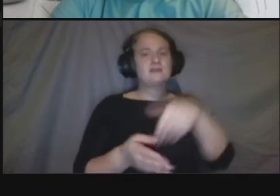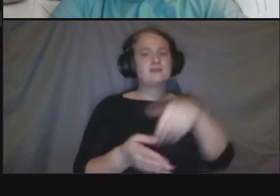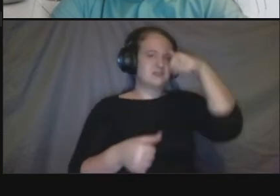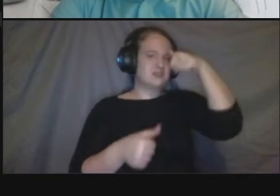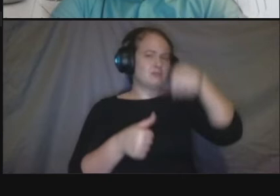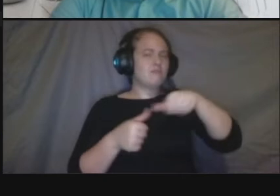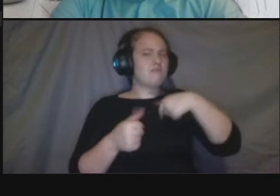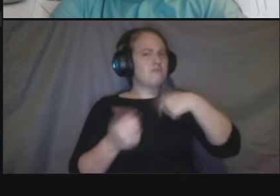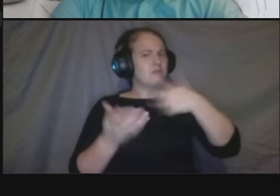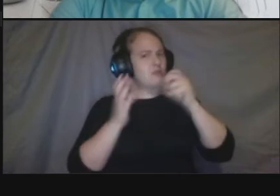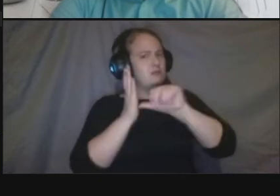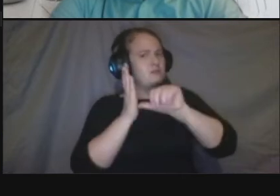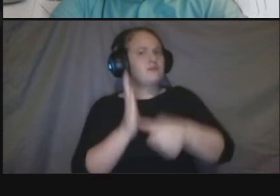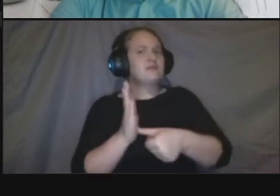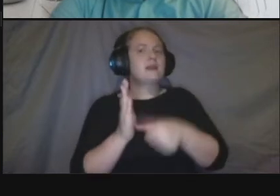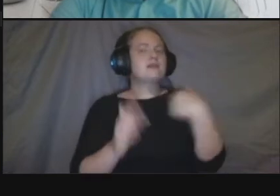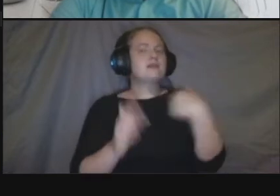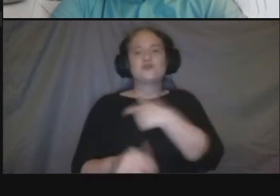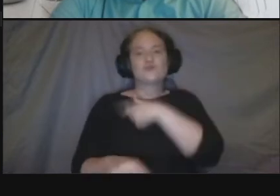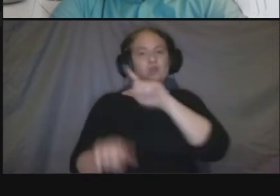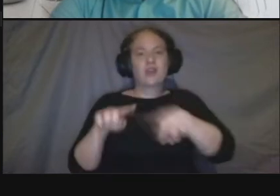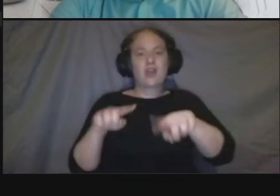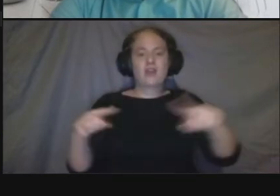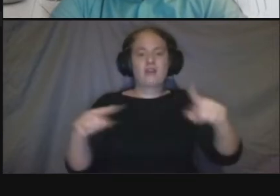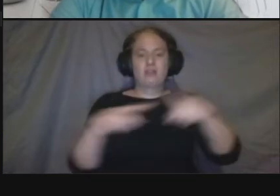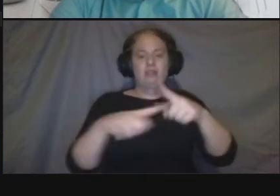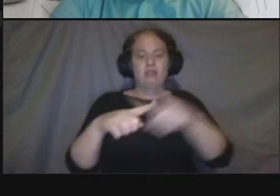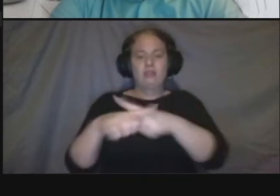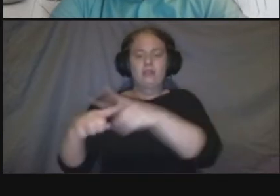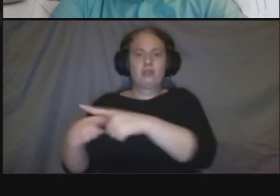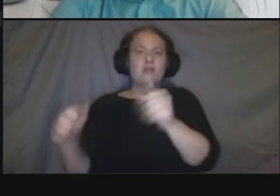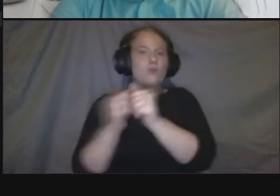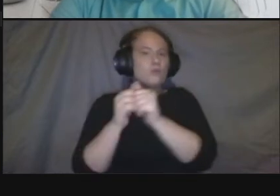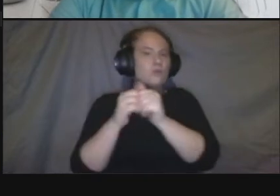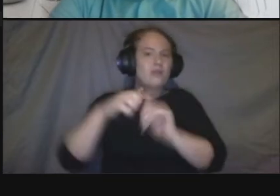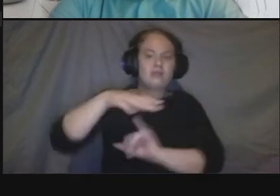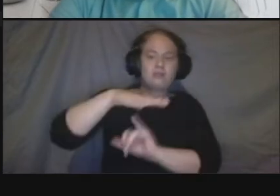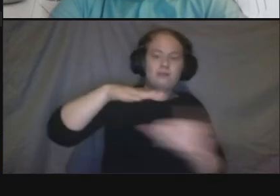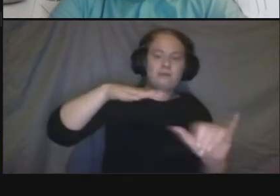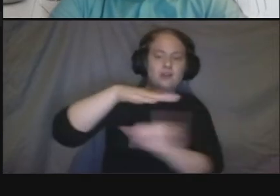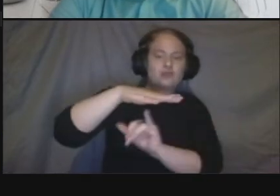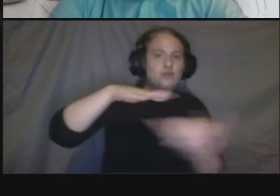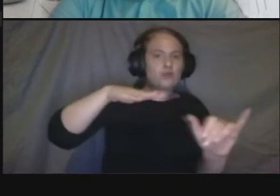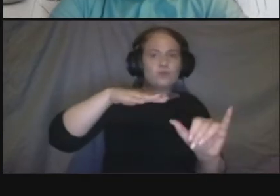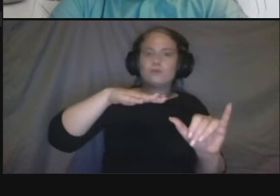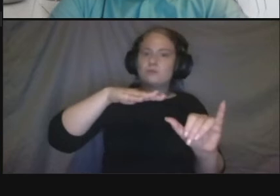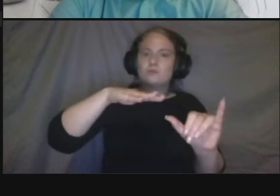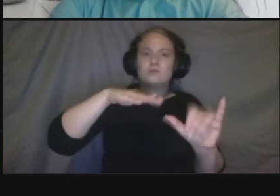that uh conflicts with underground utilities um or you know metro infrastructure that um